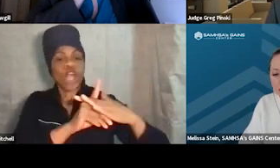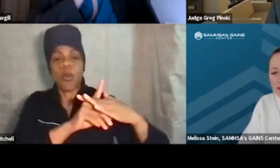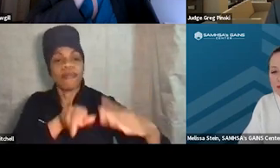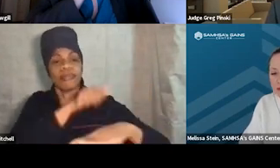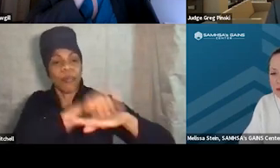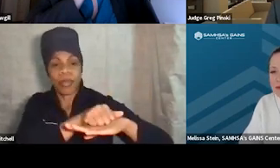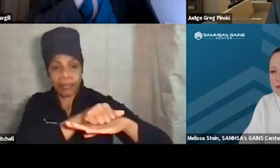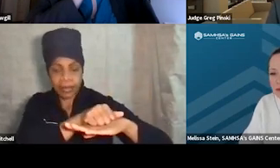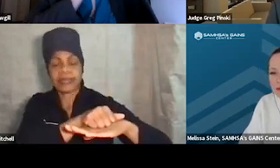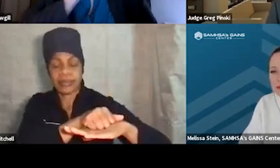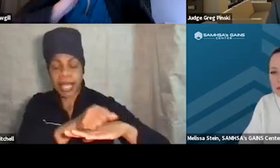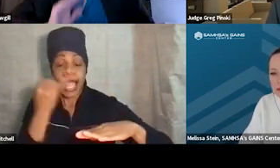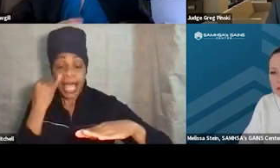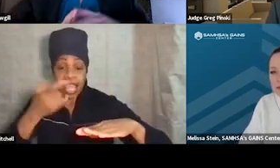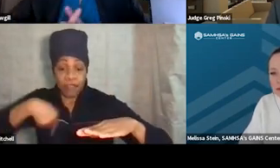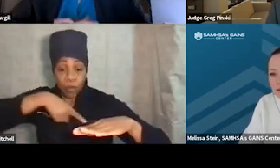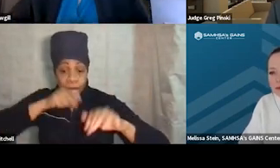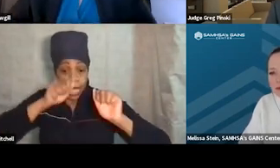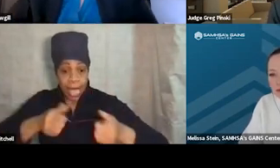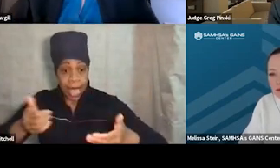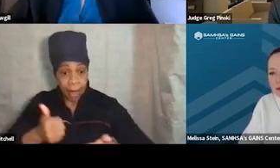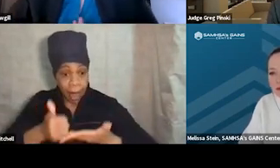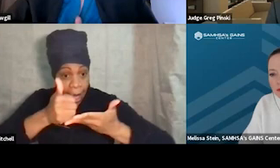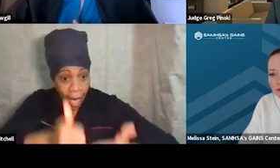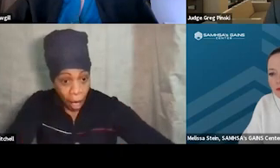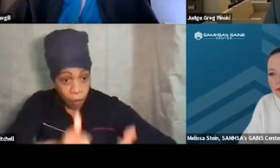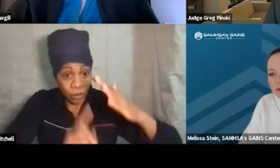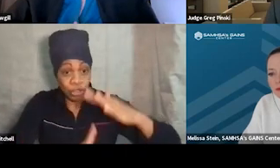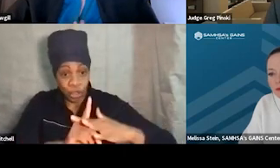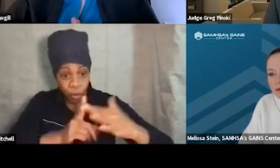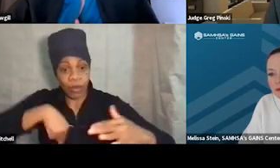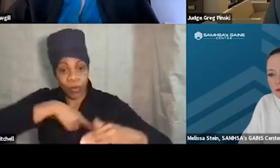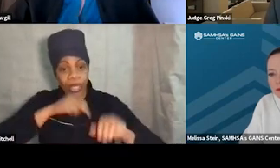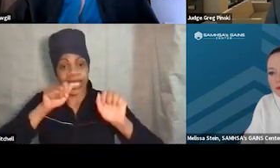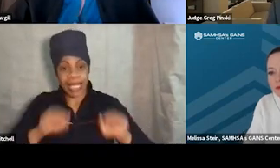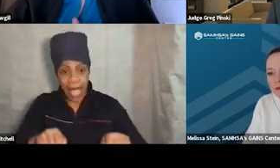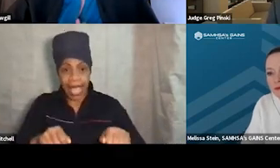And if we can enable you to show up, we'll do that. And one of the ways that we feel like you might show up